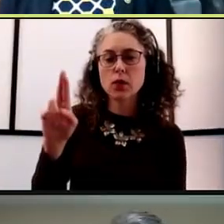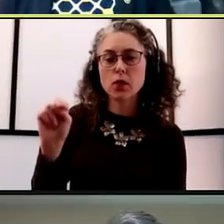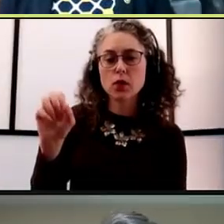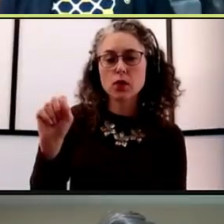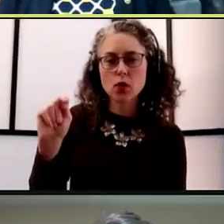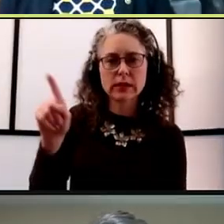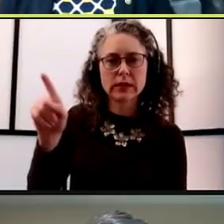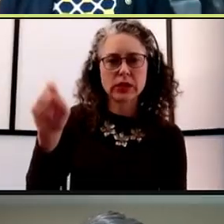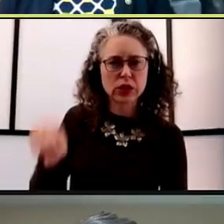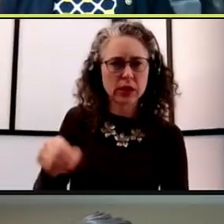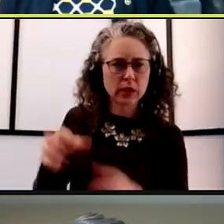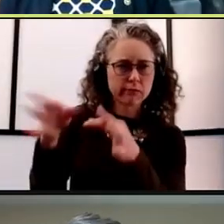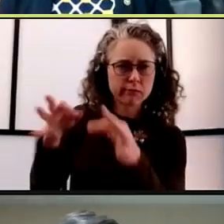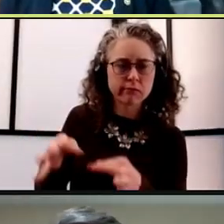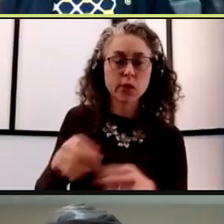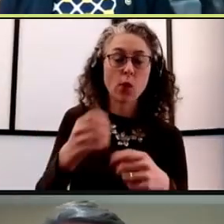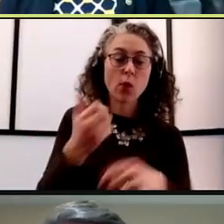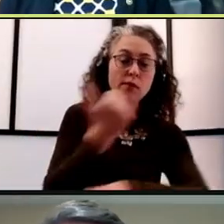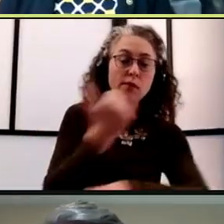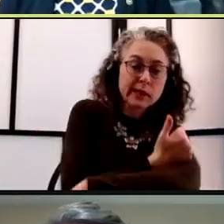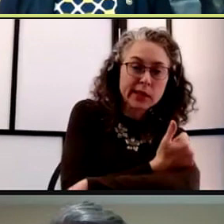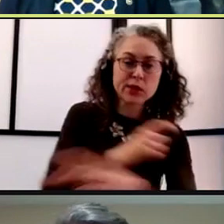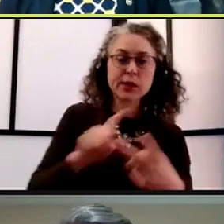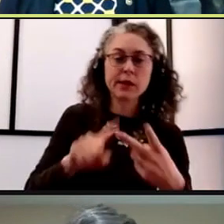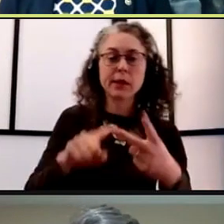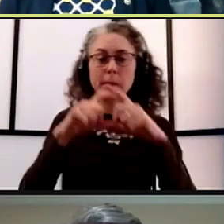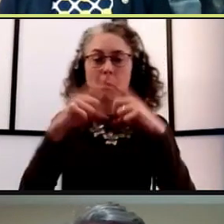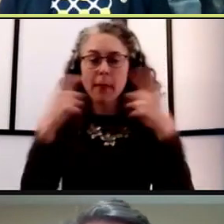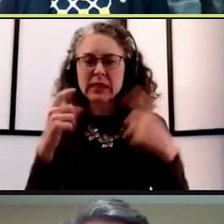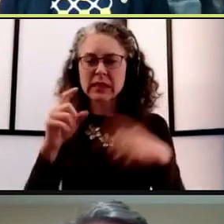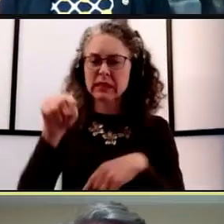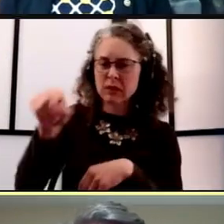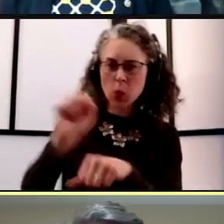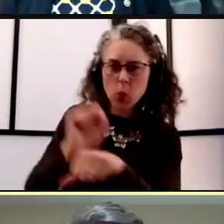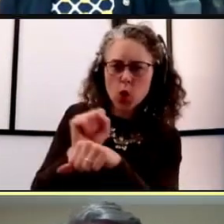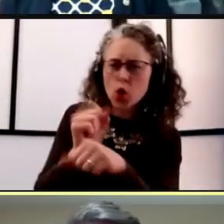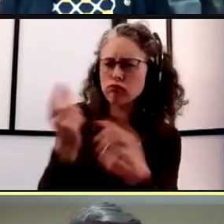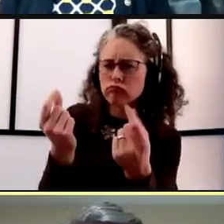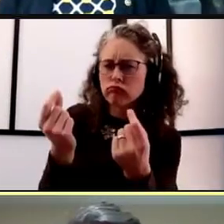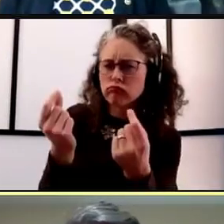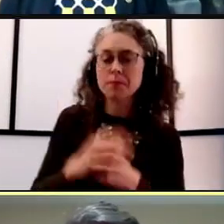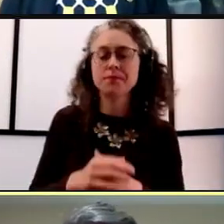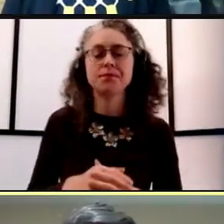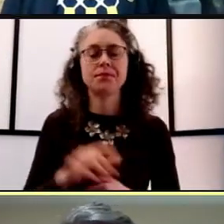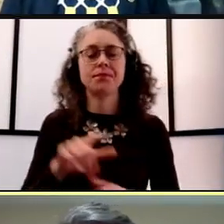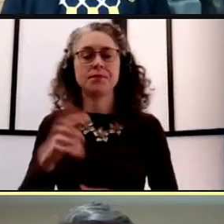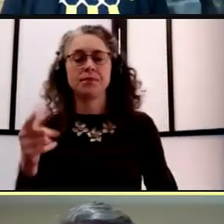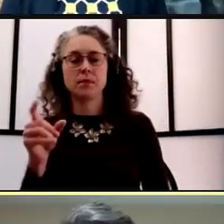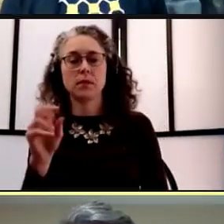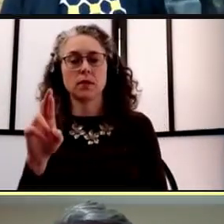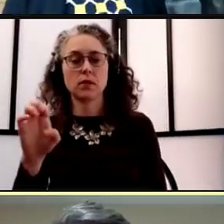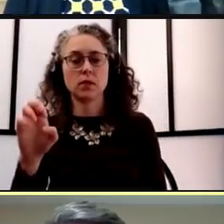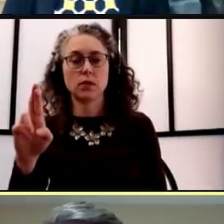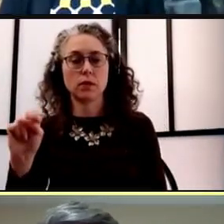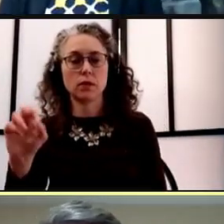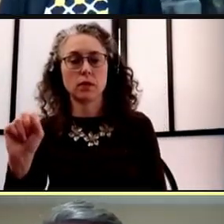Vaccination, masking, what can we do at work? Well, for now, the mask mandate is still universal